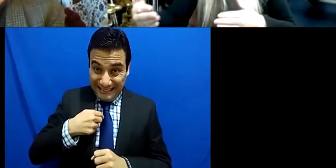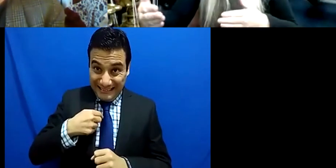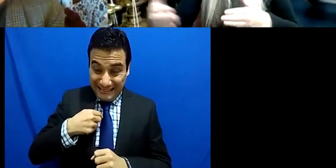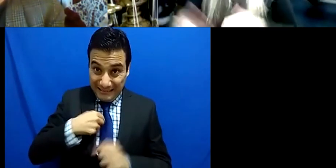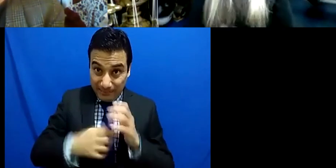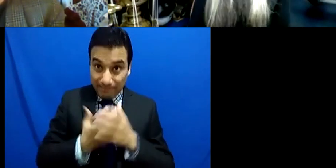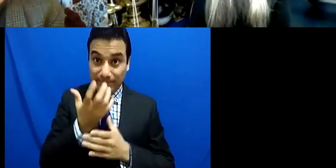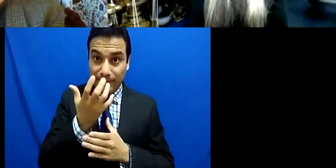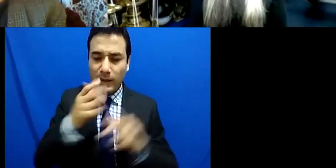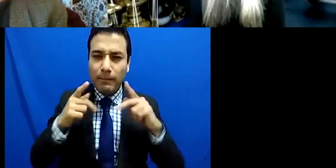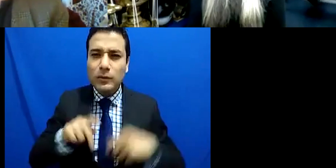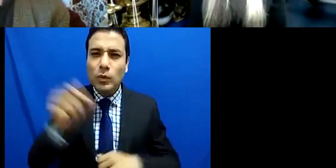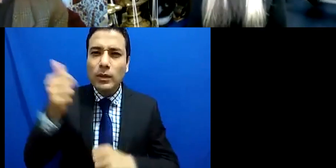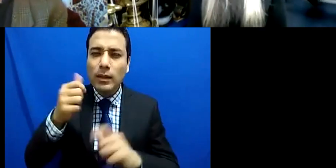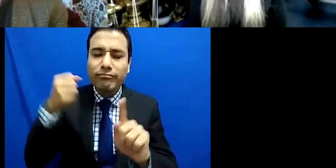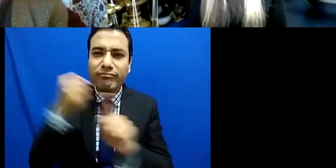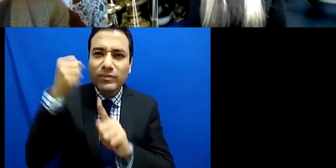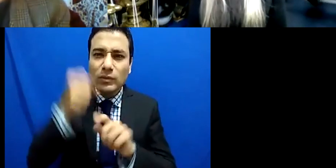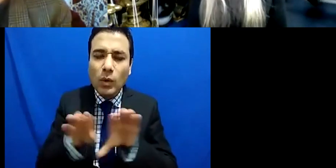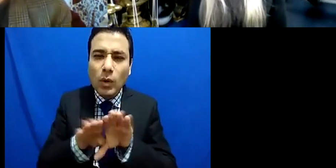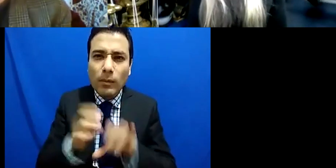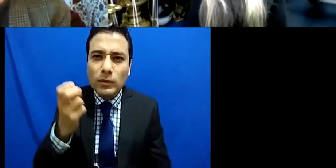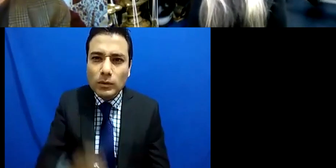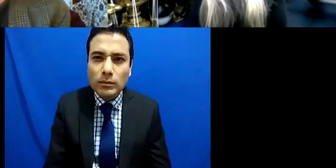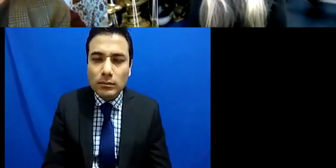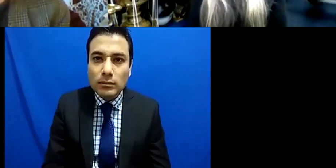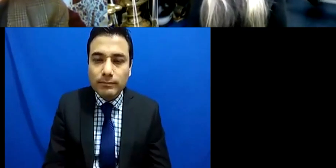and so on so, that's how I feel.